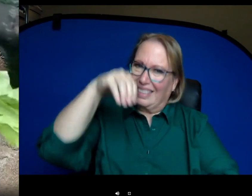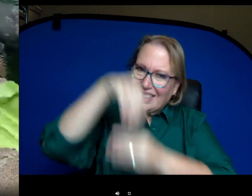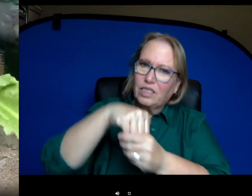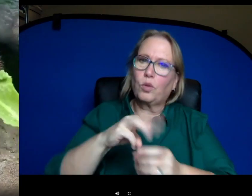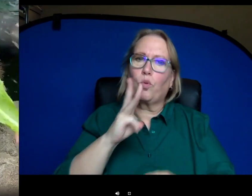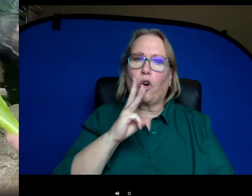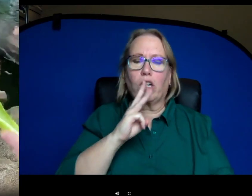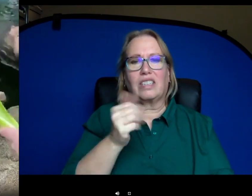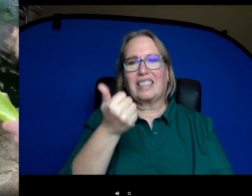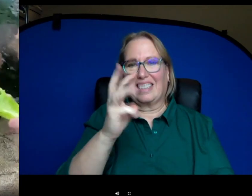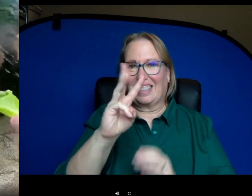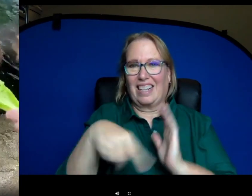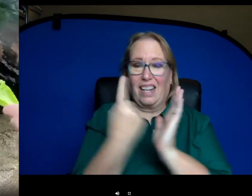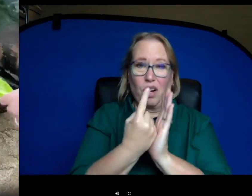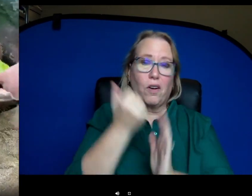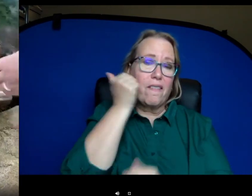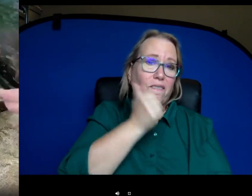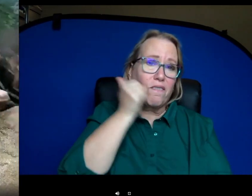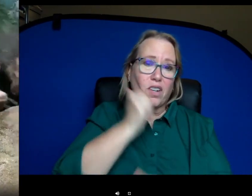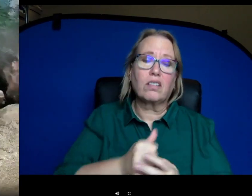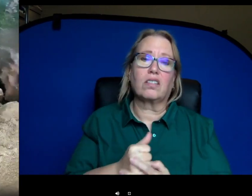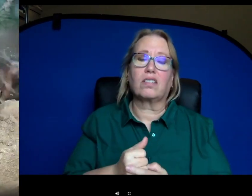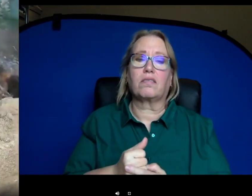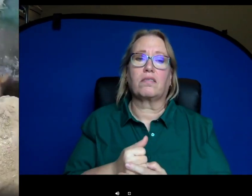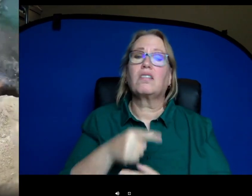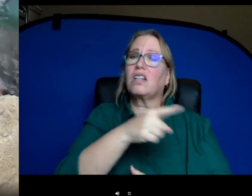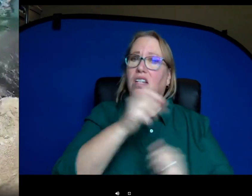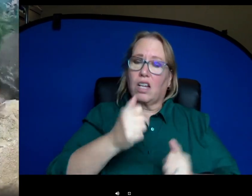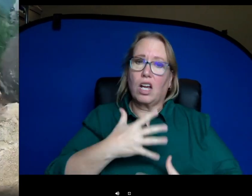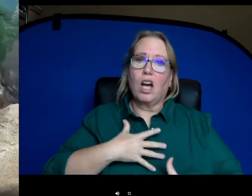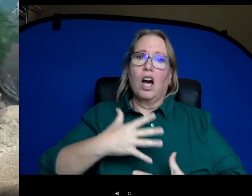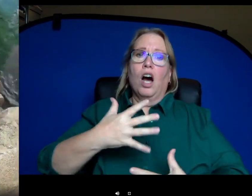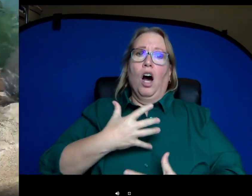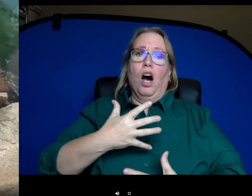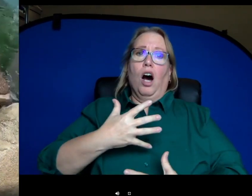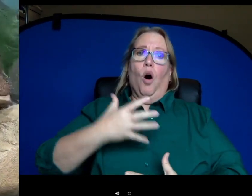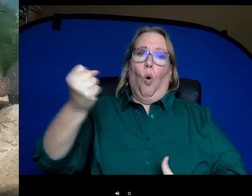day and uh they actually can hold their breath for at least five minutes. New